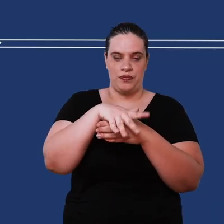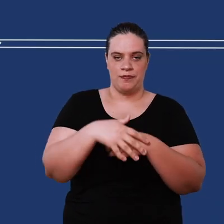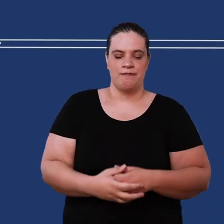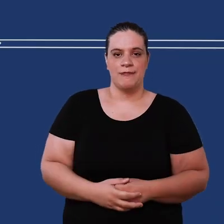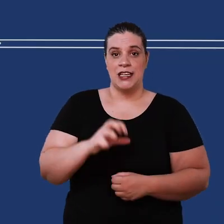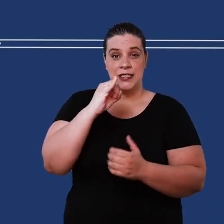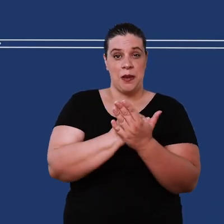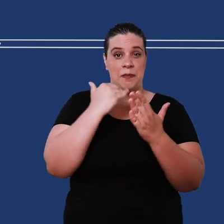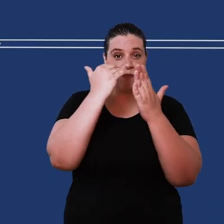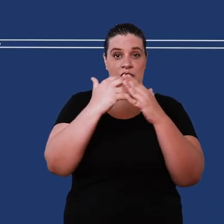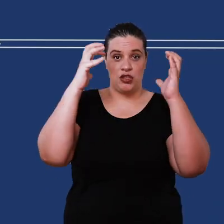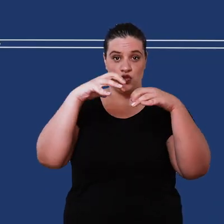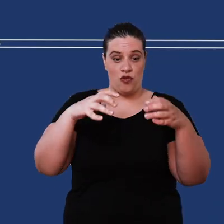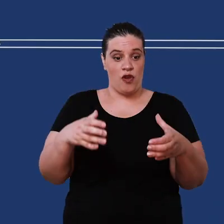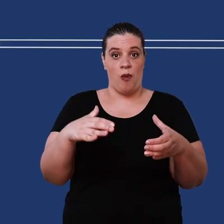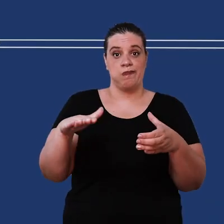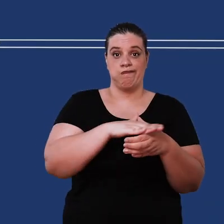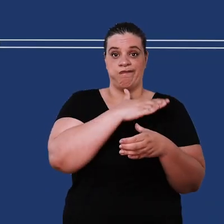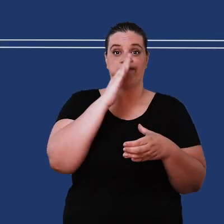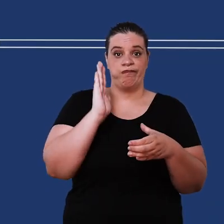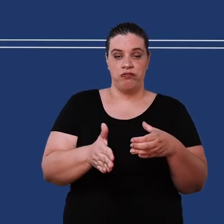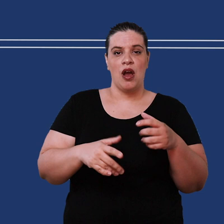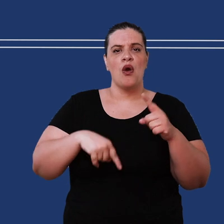it rains too much and your outside is full any material that has